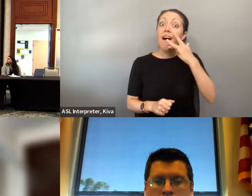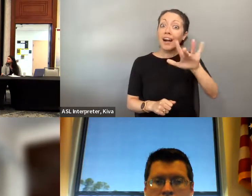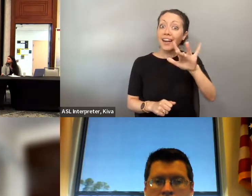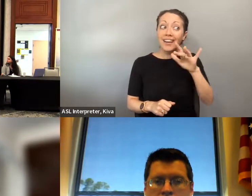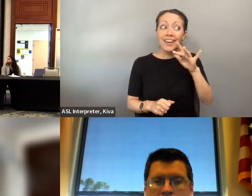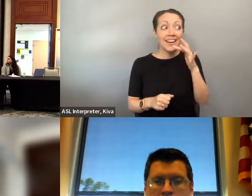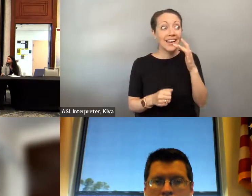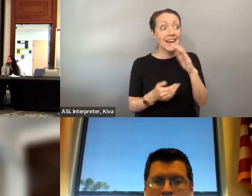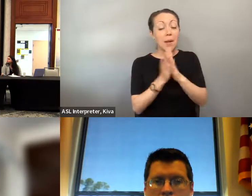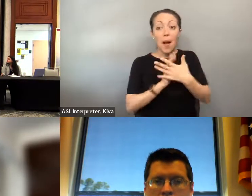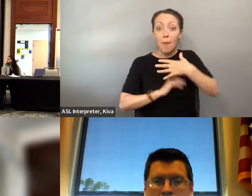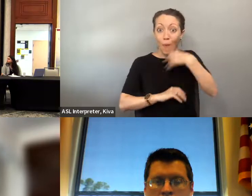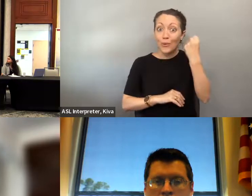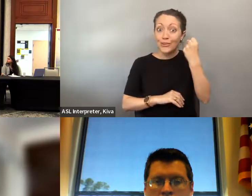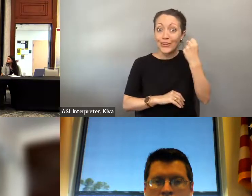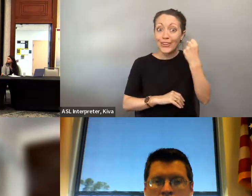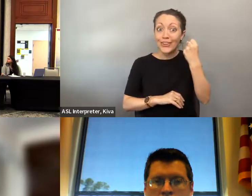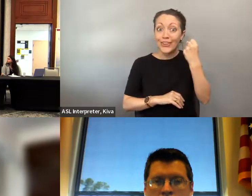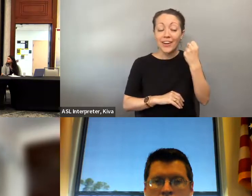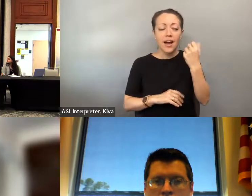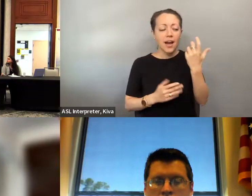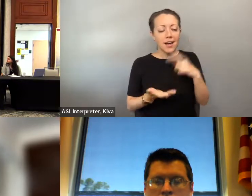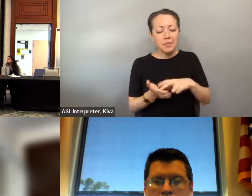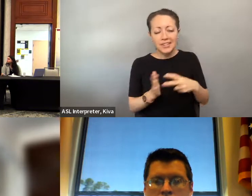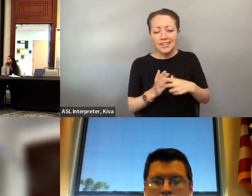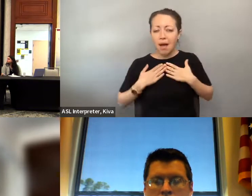type of disabilities, we're really doing it for all of us. Because if we are